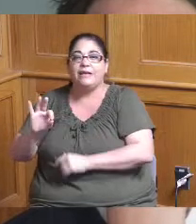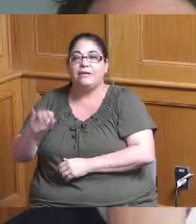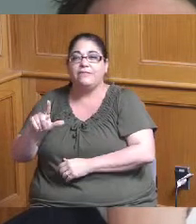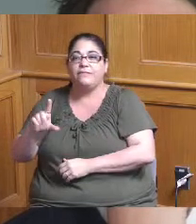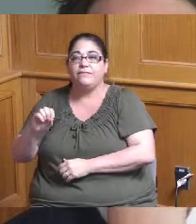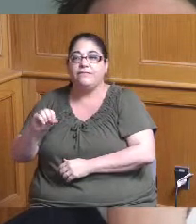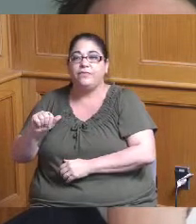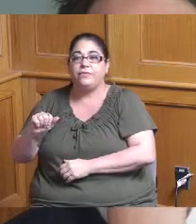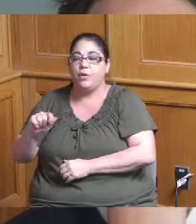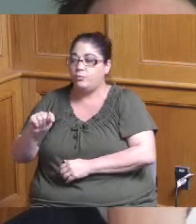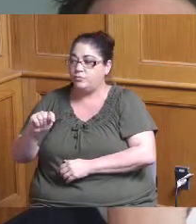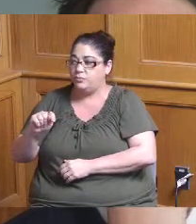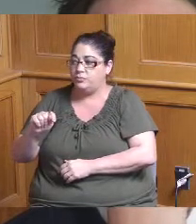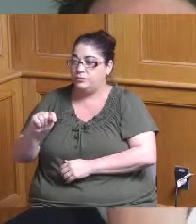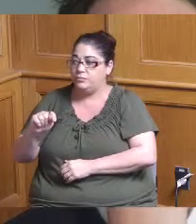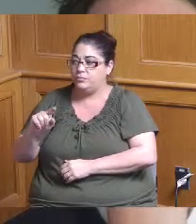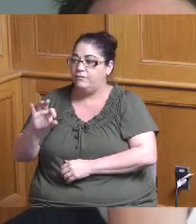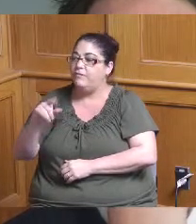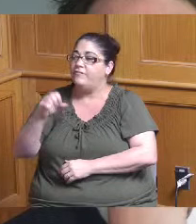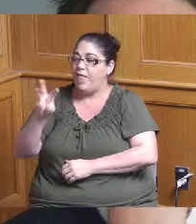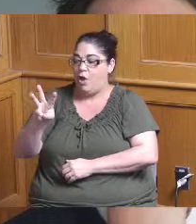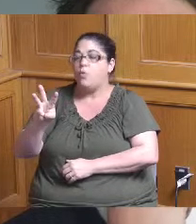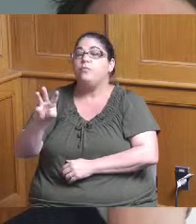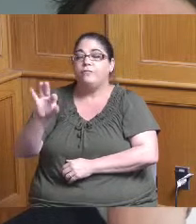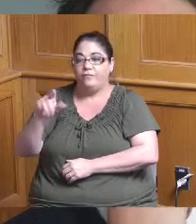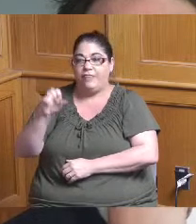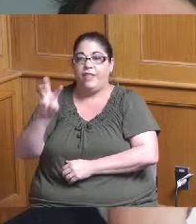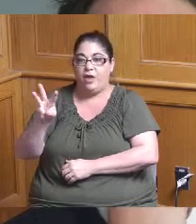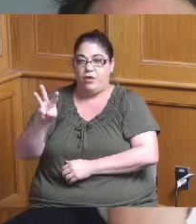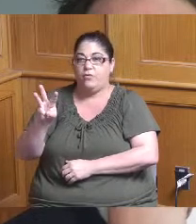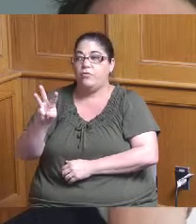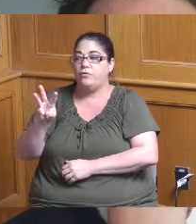and I just wanted to know just a little bit more information about that and whether the